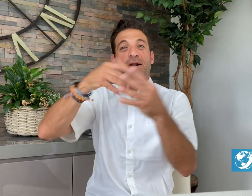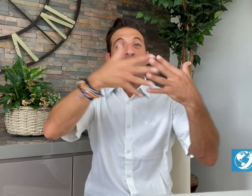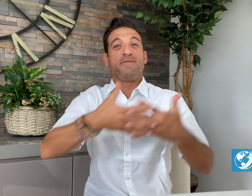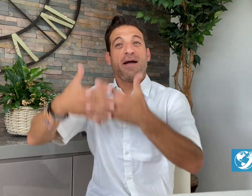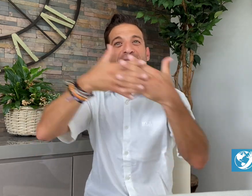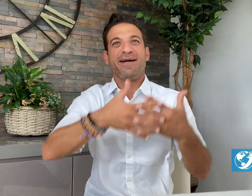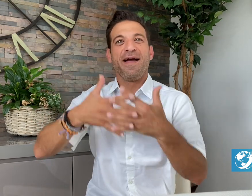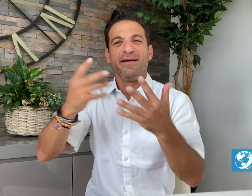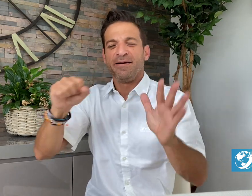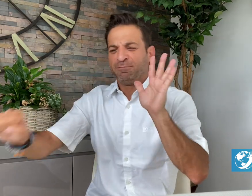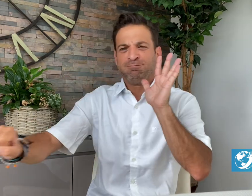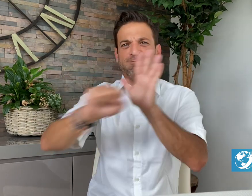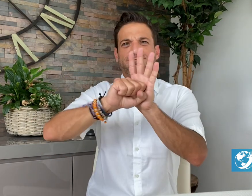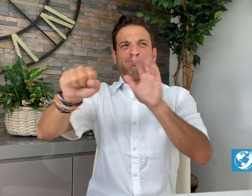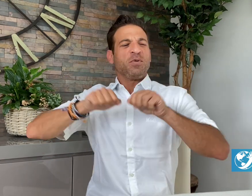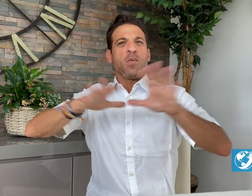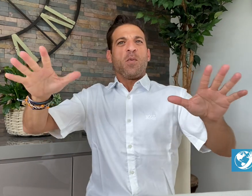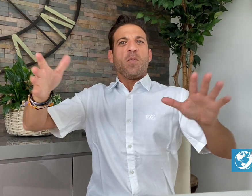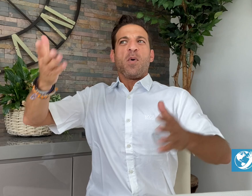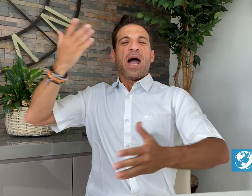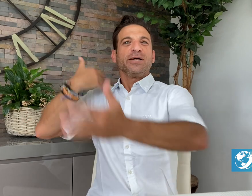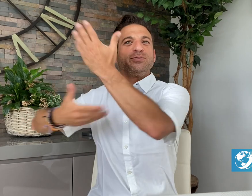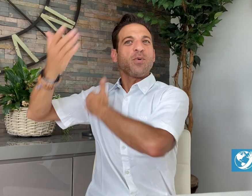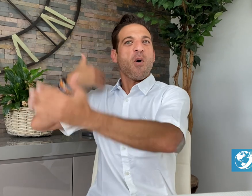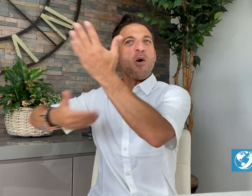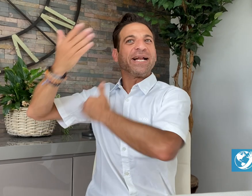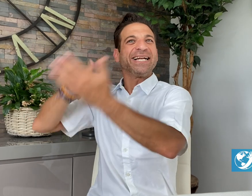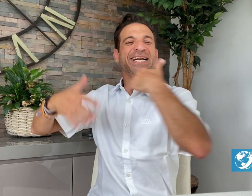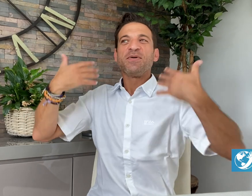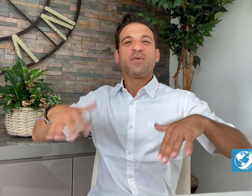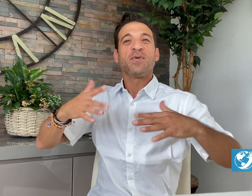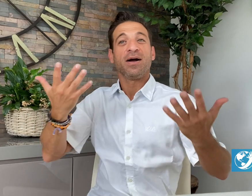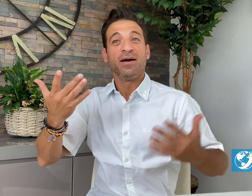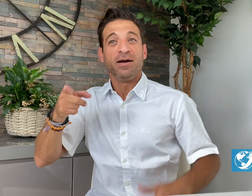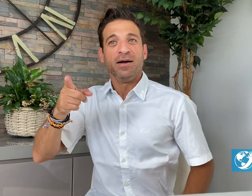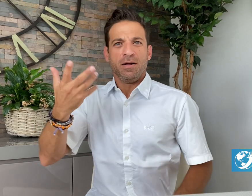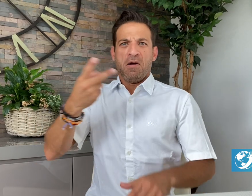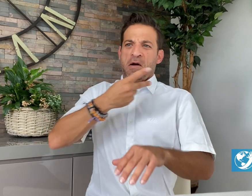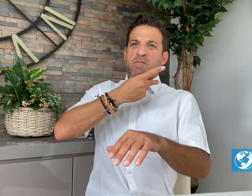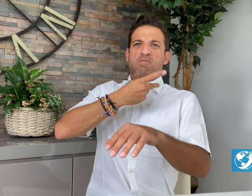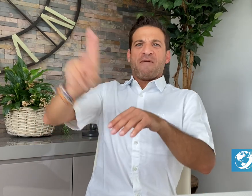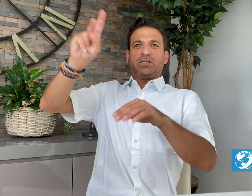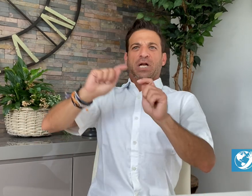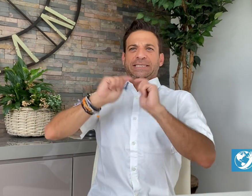in the United States, made history by becoming the first pro team